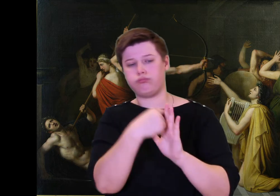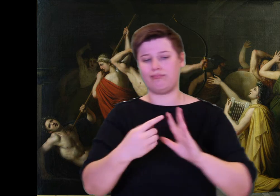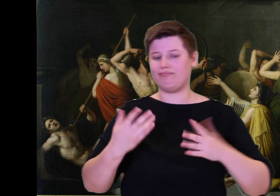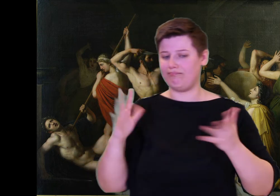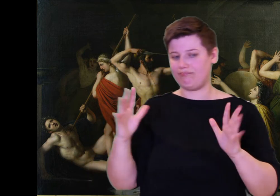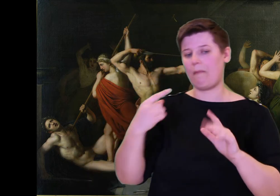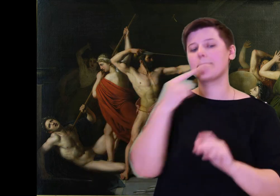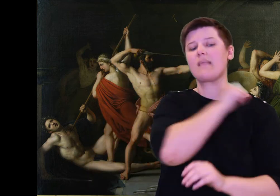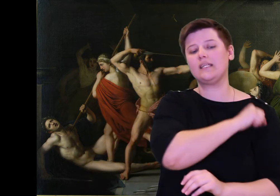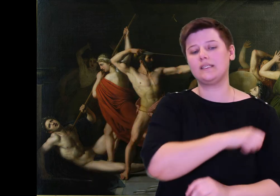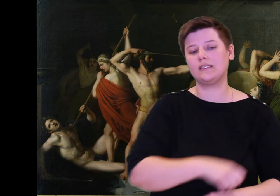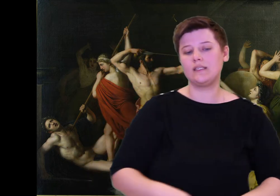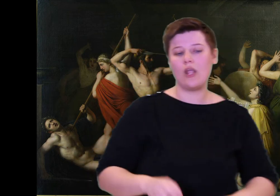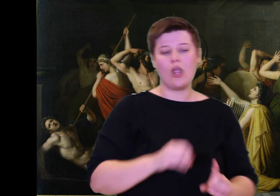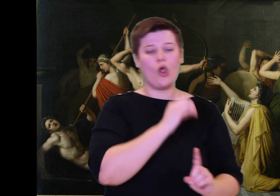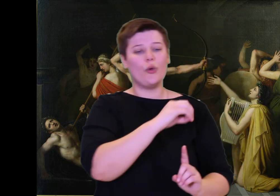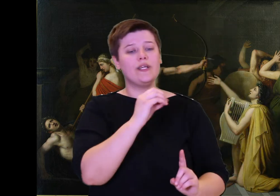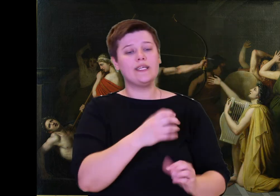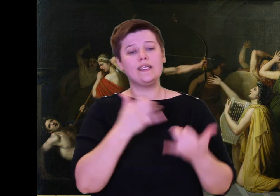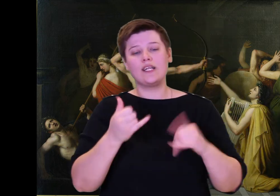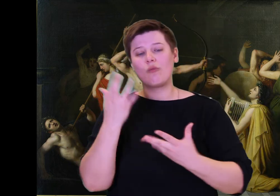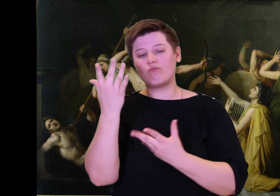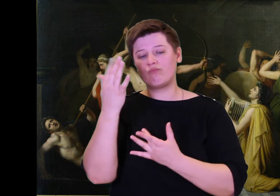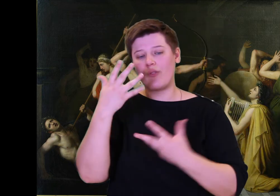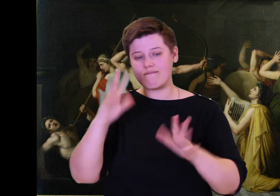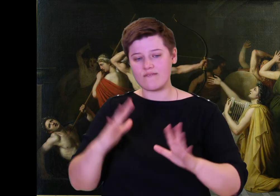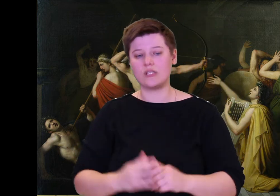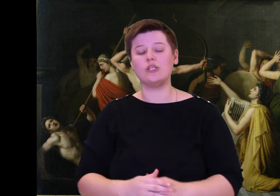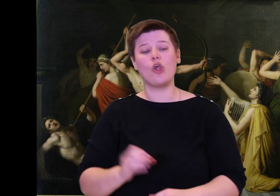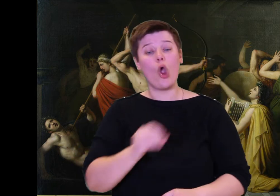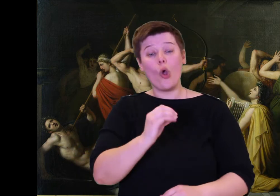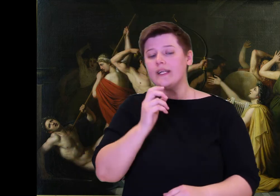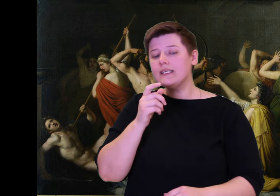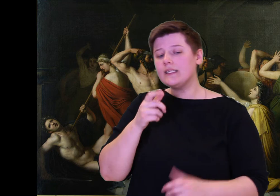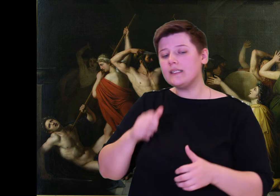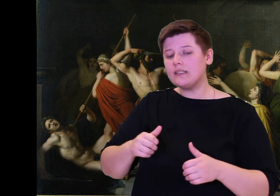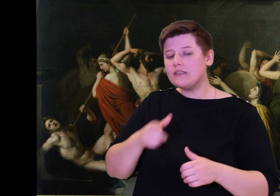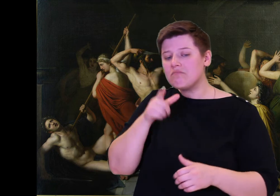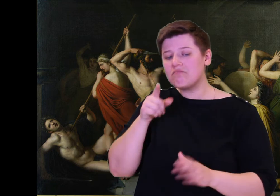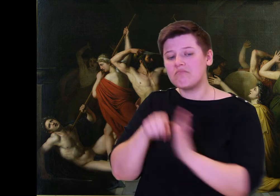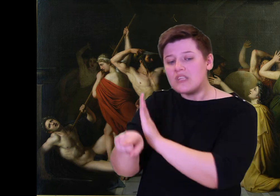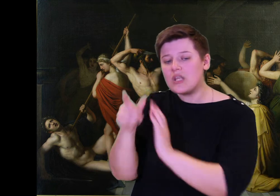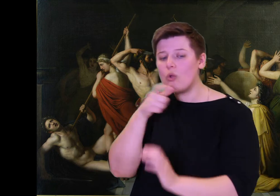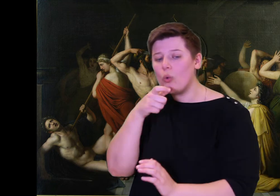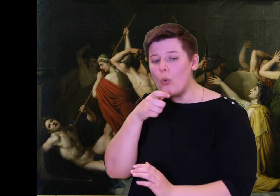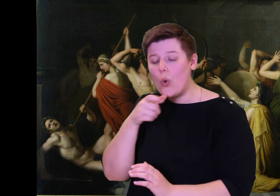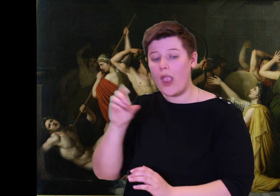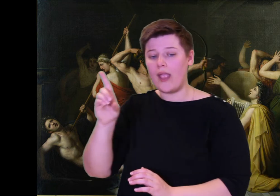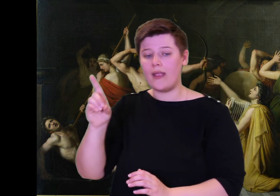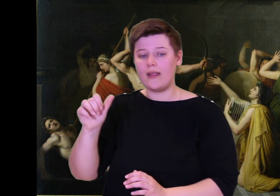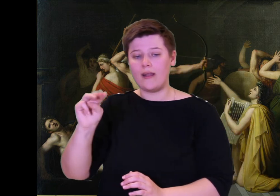The crest of horse hair gave a fearsome nod. He grasped a bronze tipped spear in either hand.